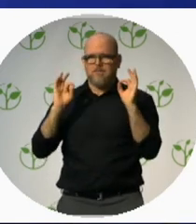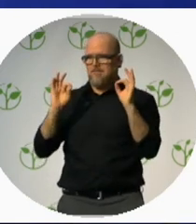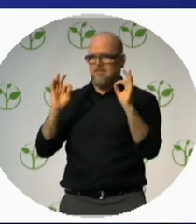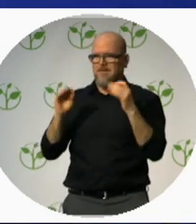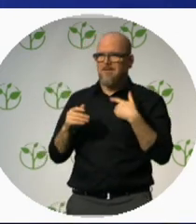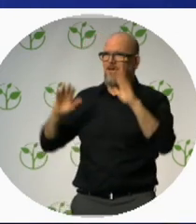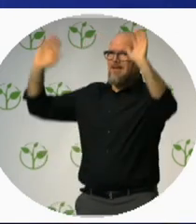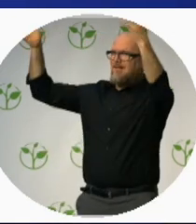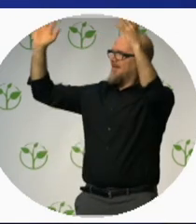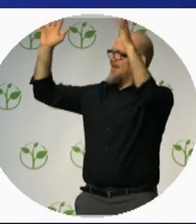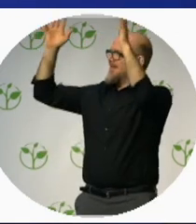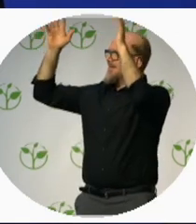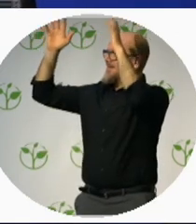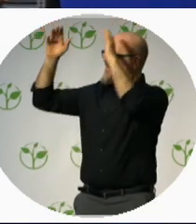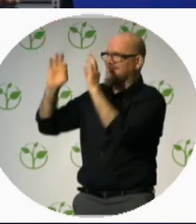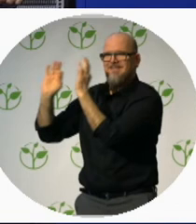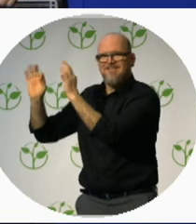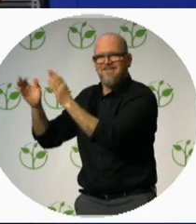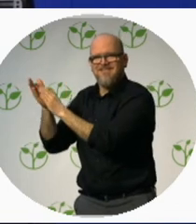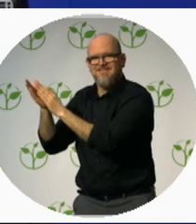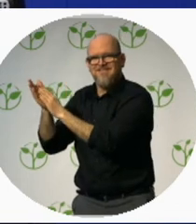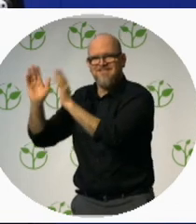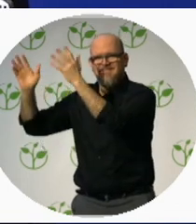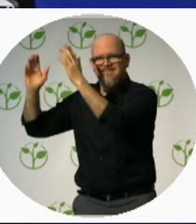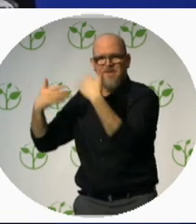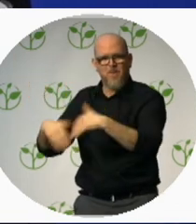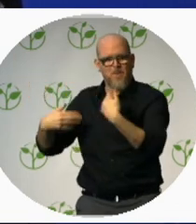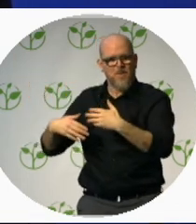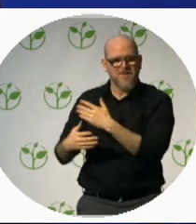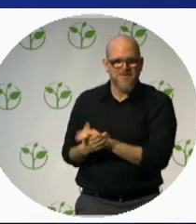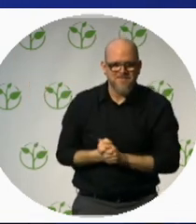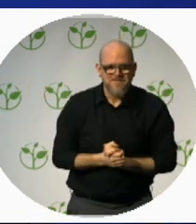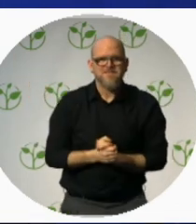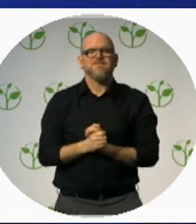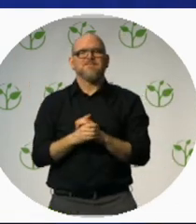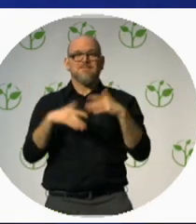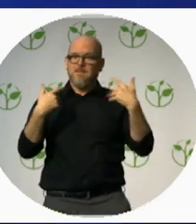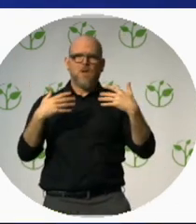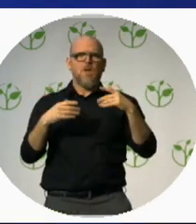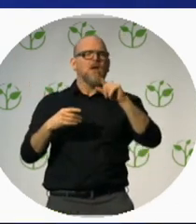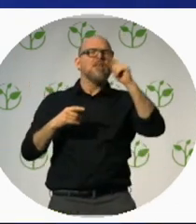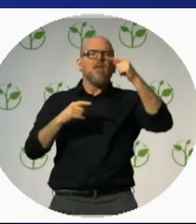And it’s not just about knowing where things are.